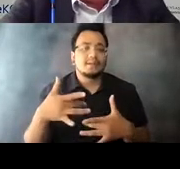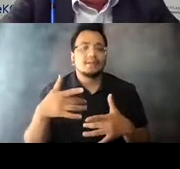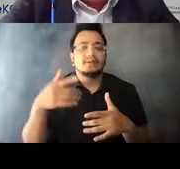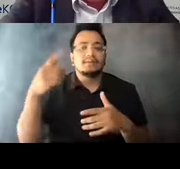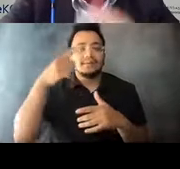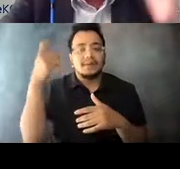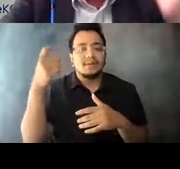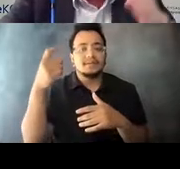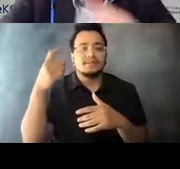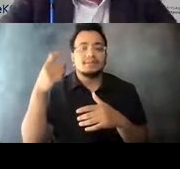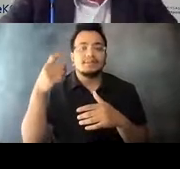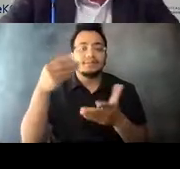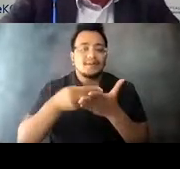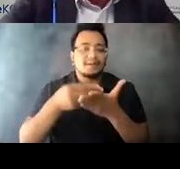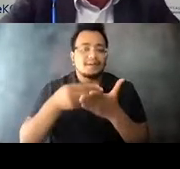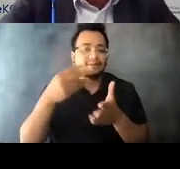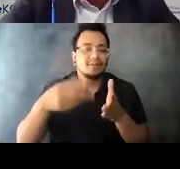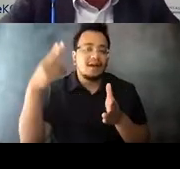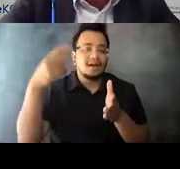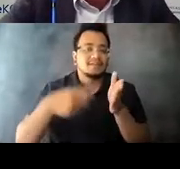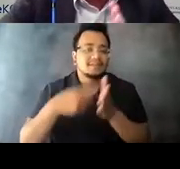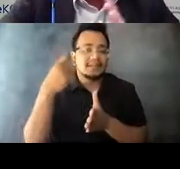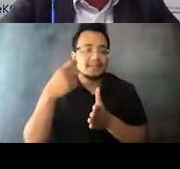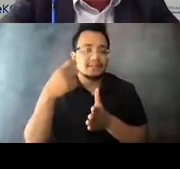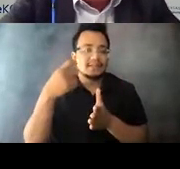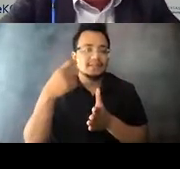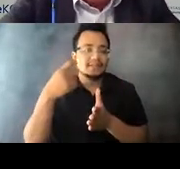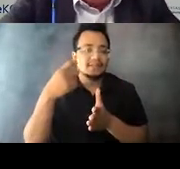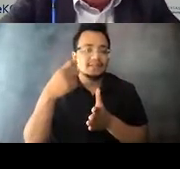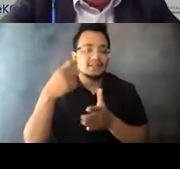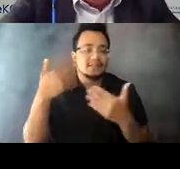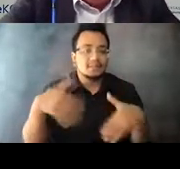15:03:07 It costs us almost $1 million just to collect it, okay?